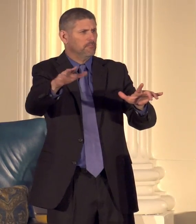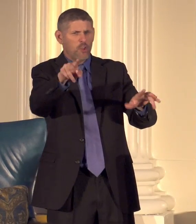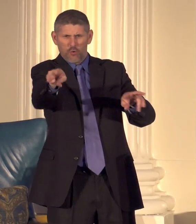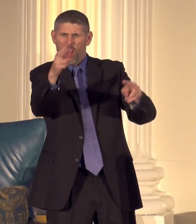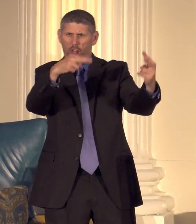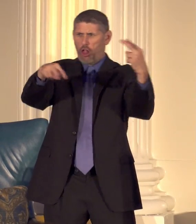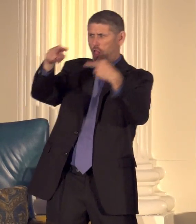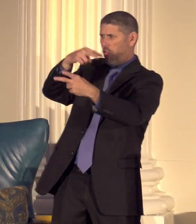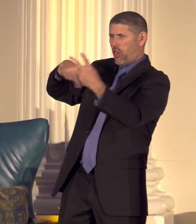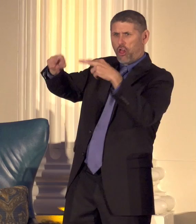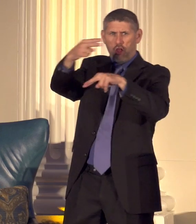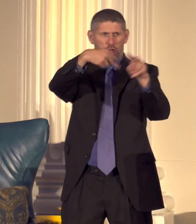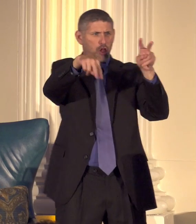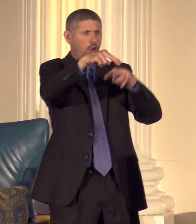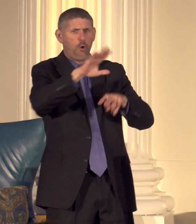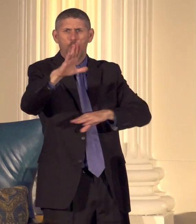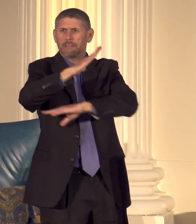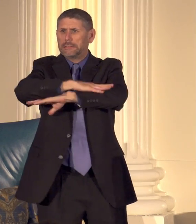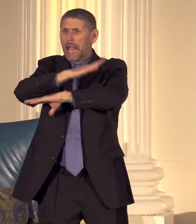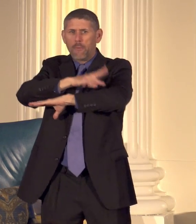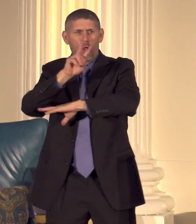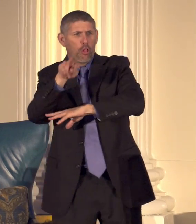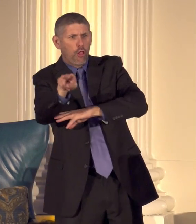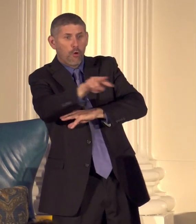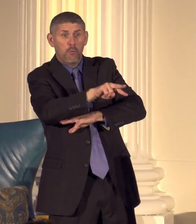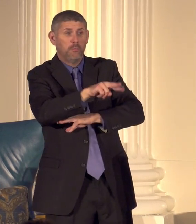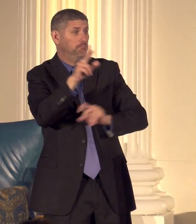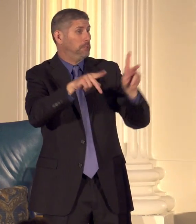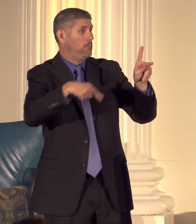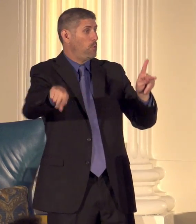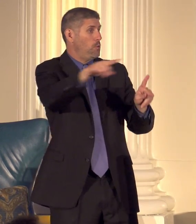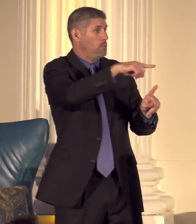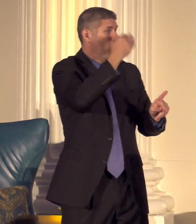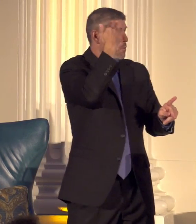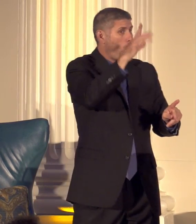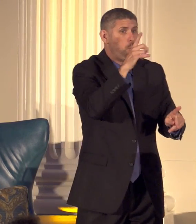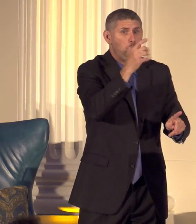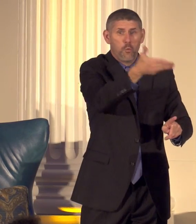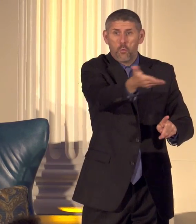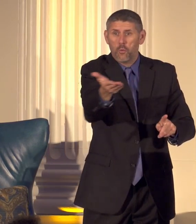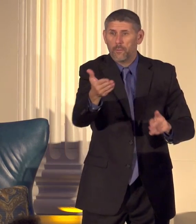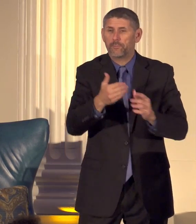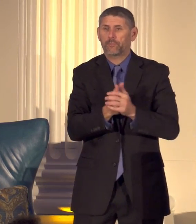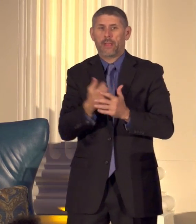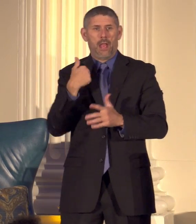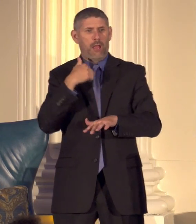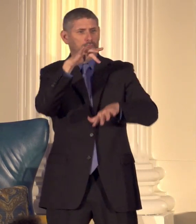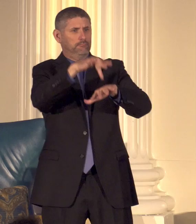your table are there people here that you don't know I I've been to China that